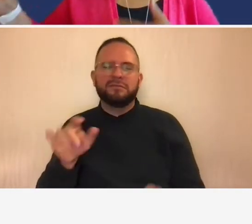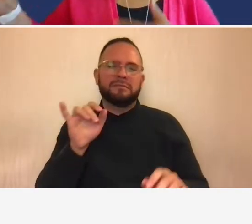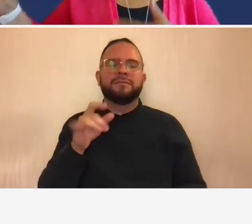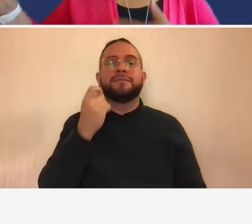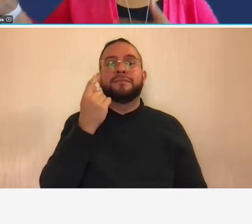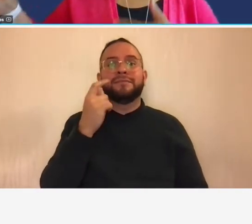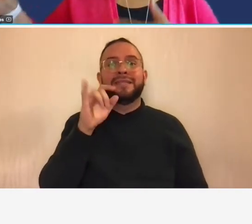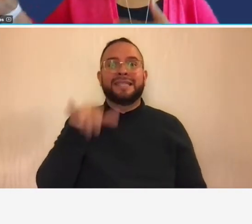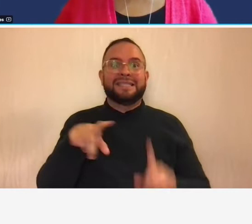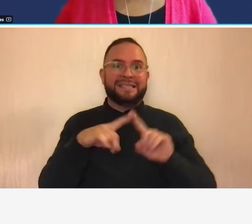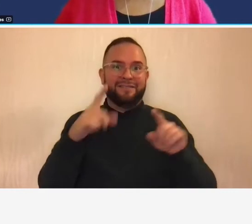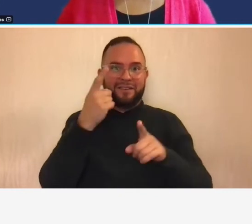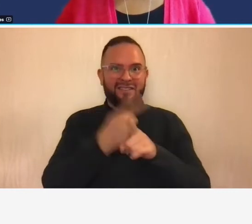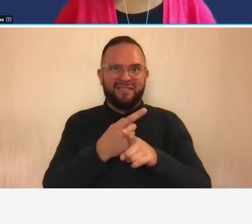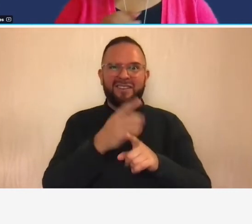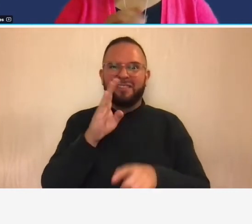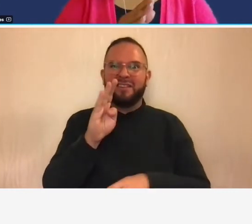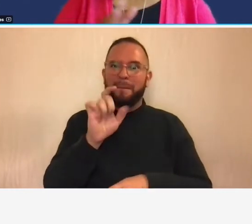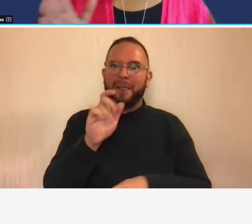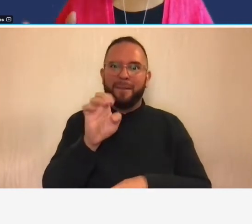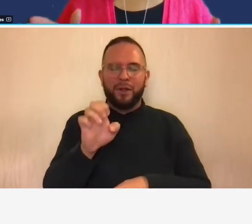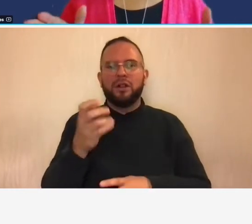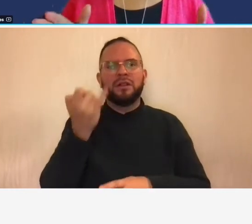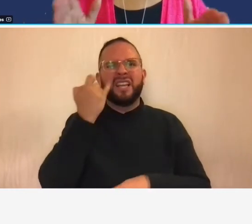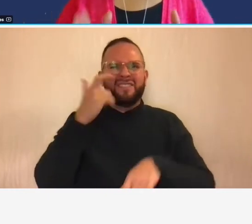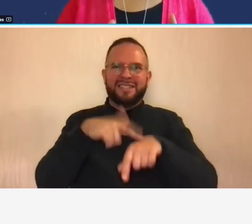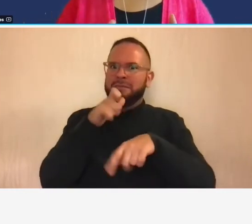time that's not allowable under your contract so two separate things you have to separate